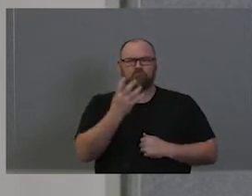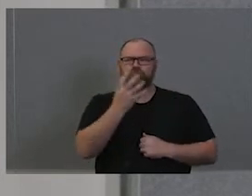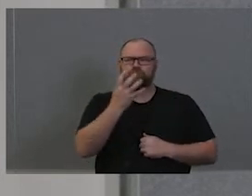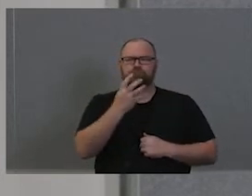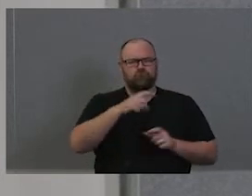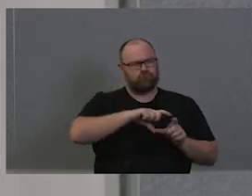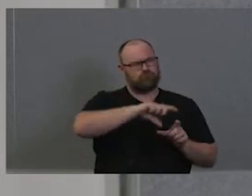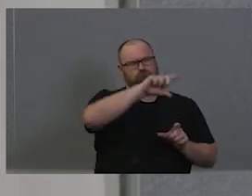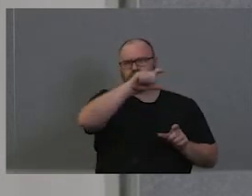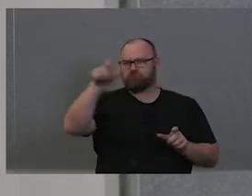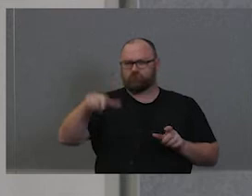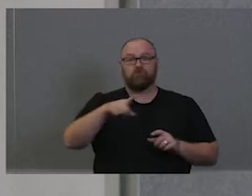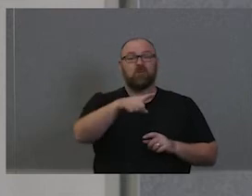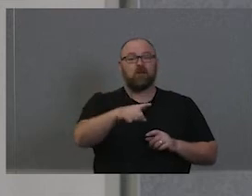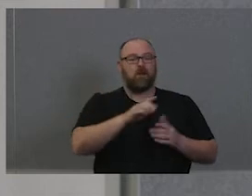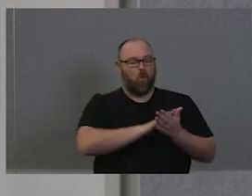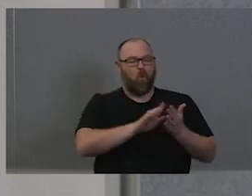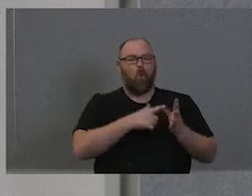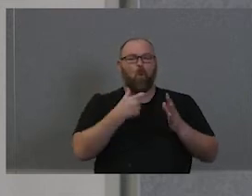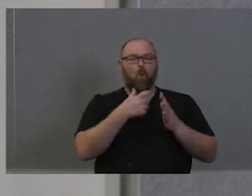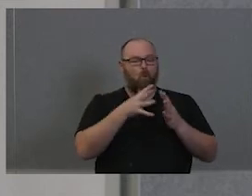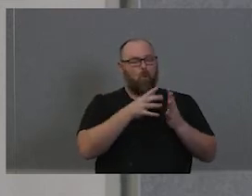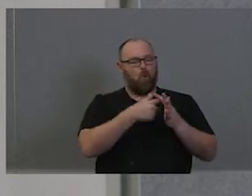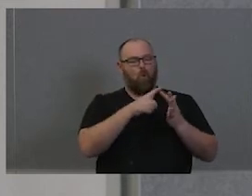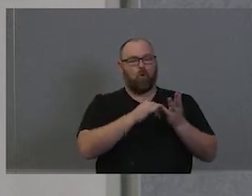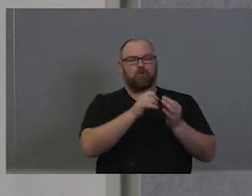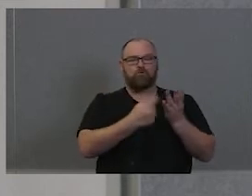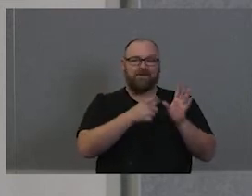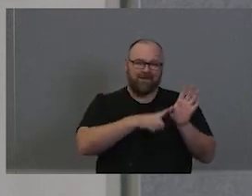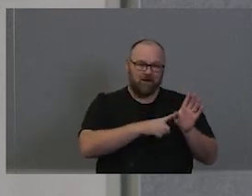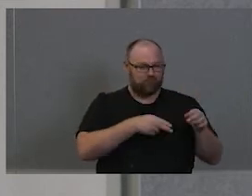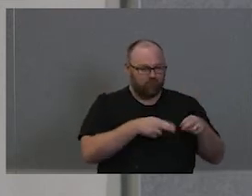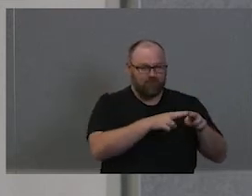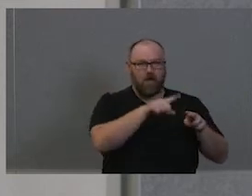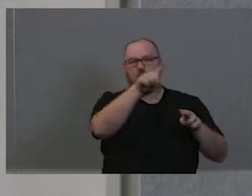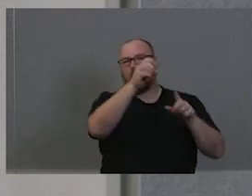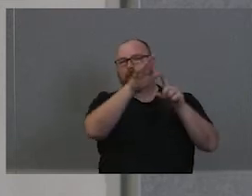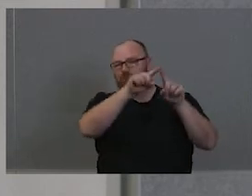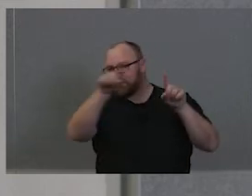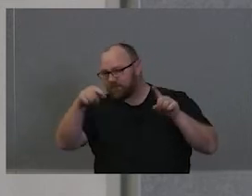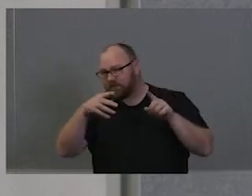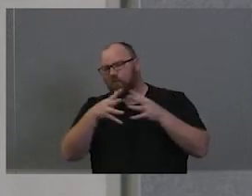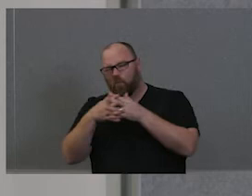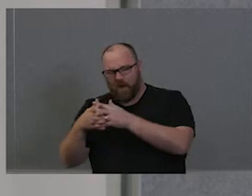We have the Hawksbury River to the north and the Nepean to the west, and the George's River to the south.